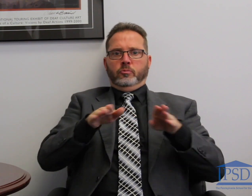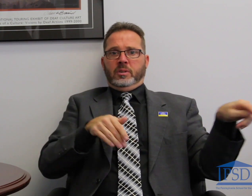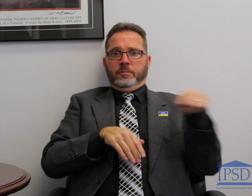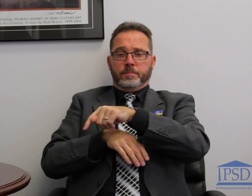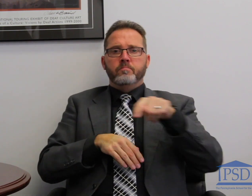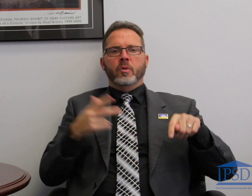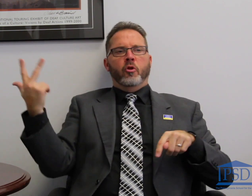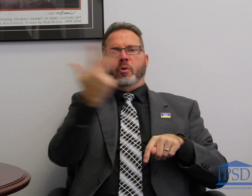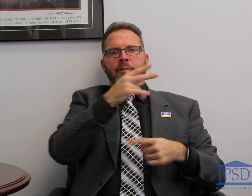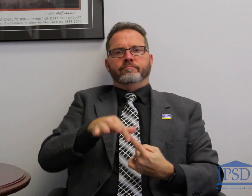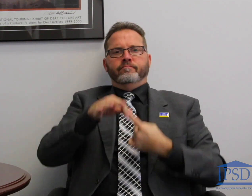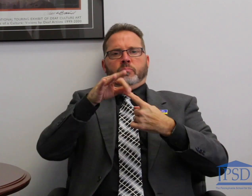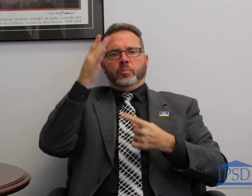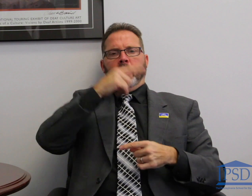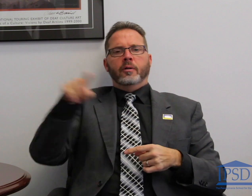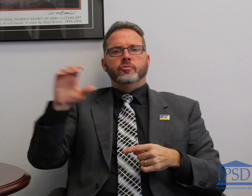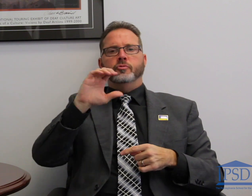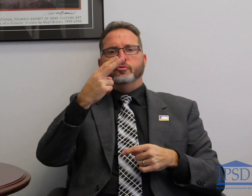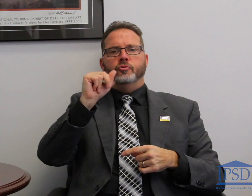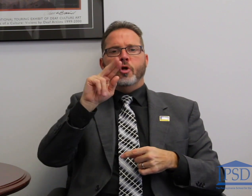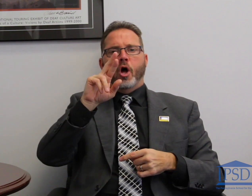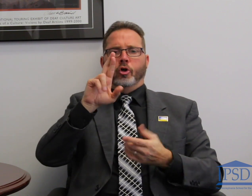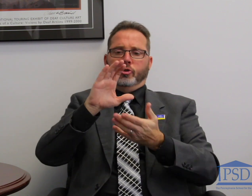are all on the same street but PSD is in a unique situation in relation to the